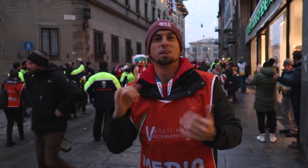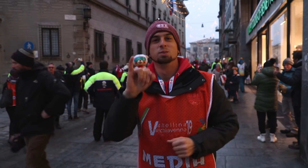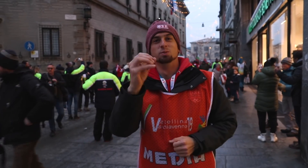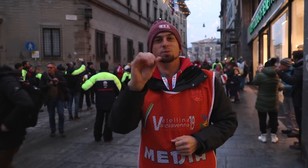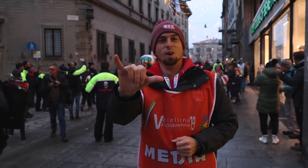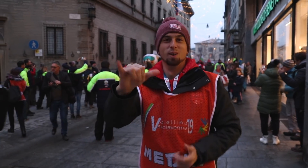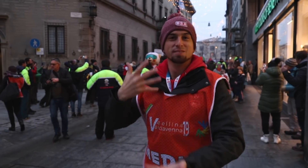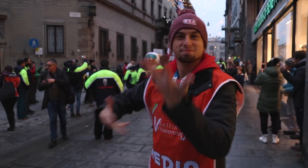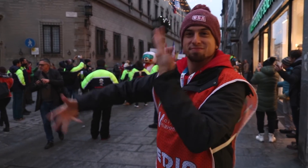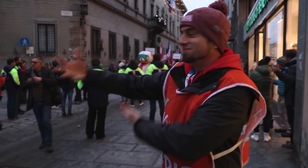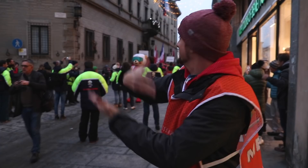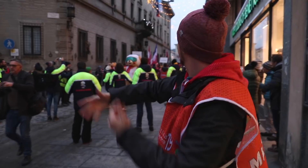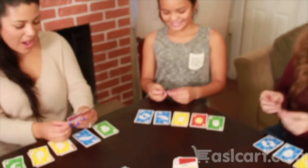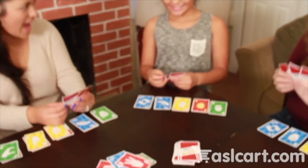Right now it's all about the joy.